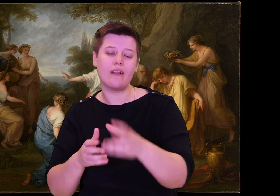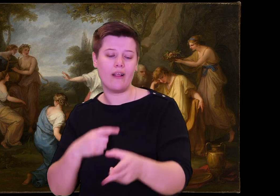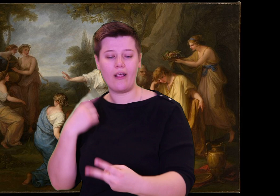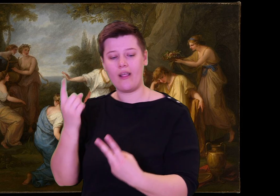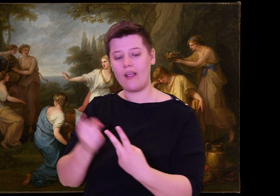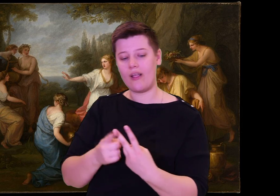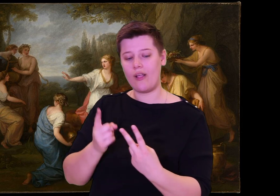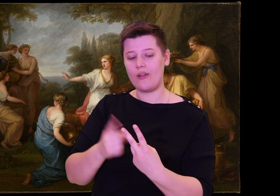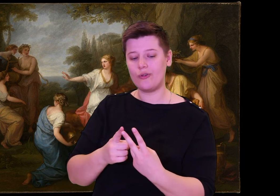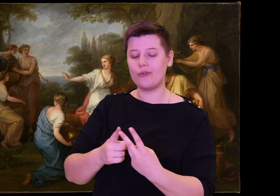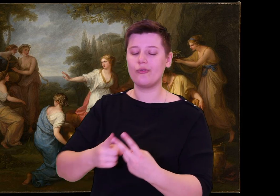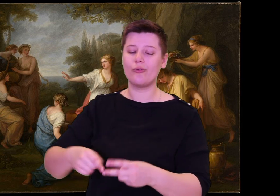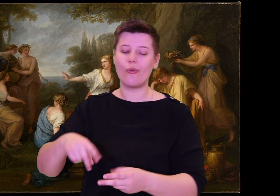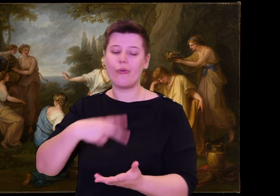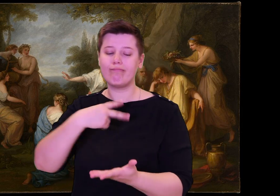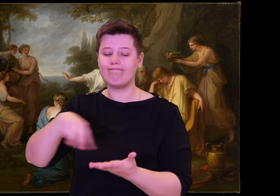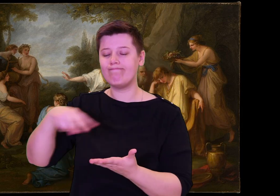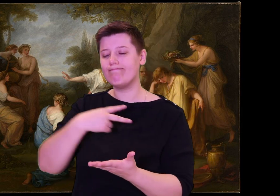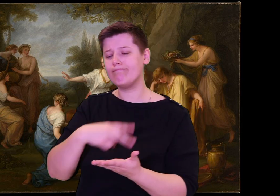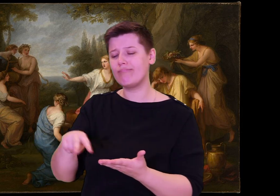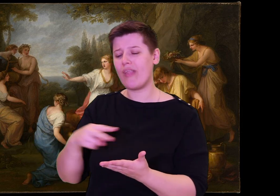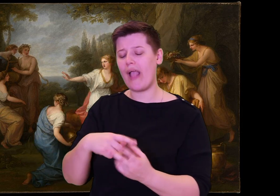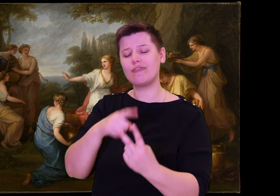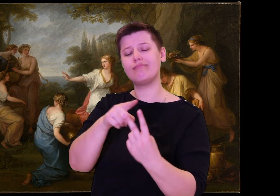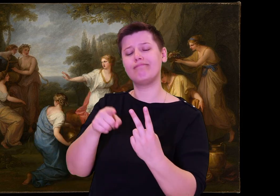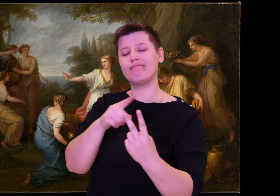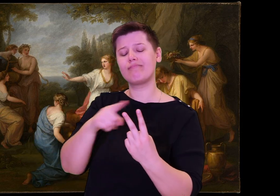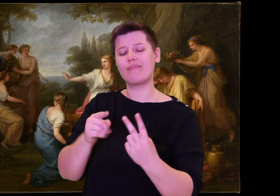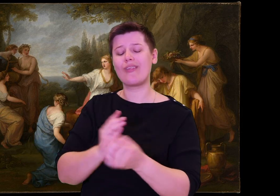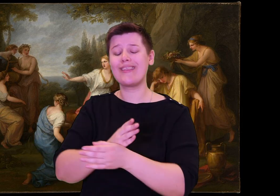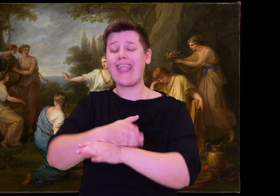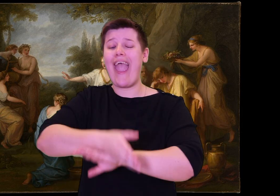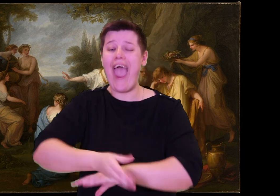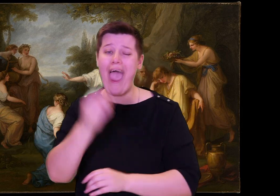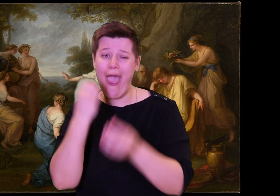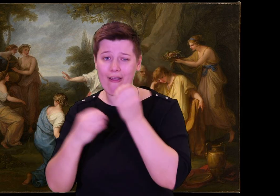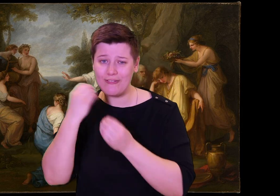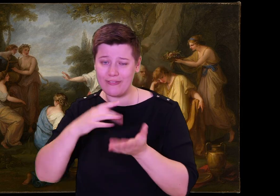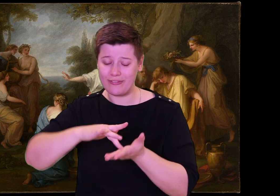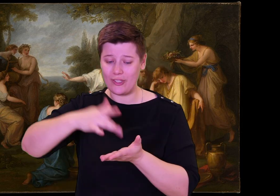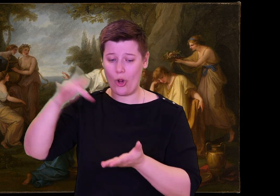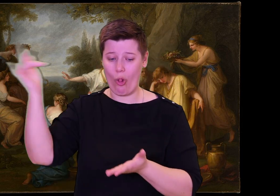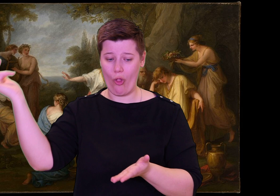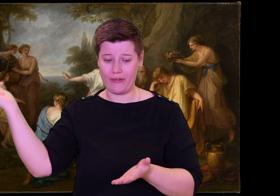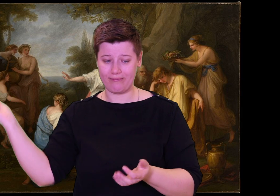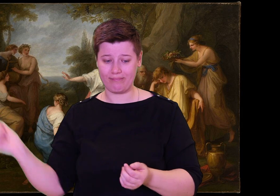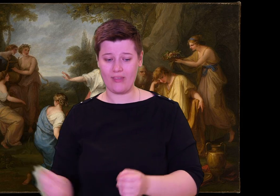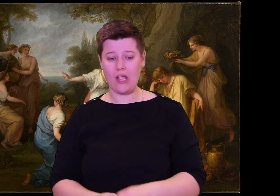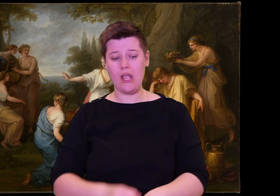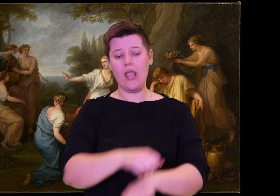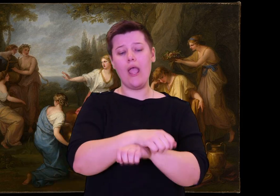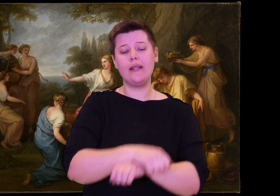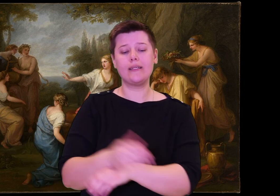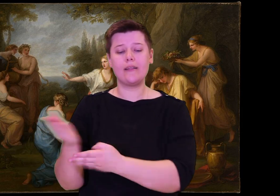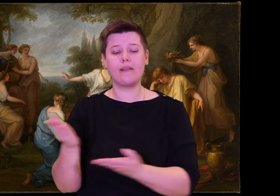Telemachus leaned in close to Athena, so they would not hear, and said, "Dear guest--